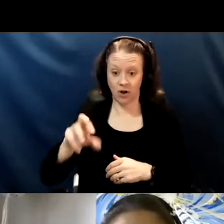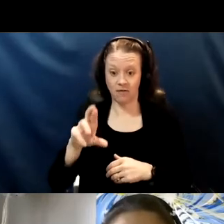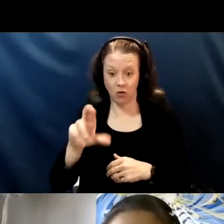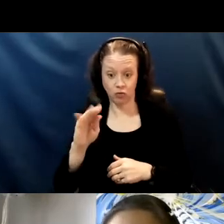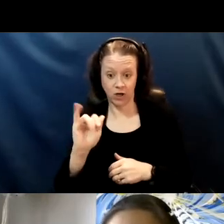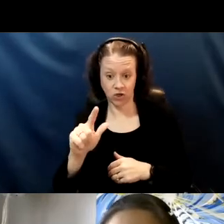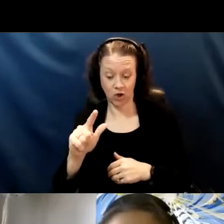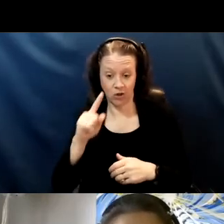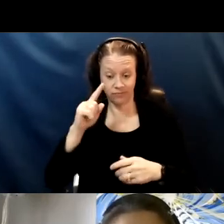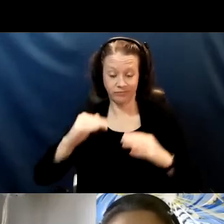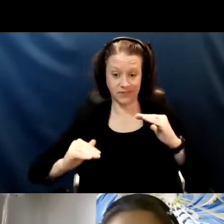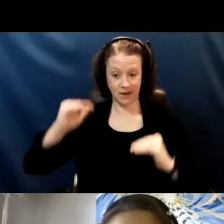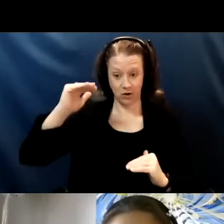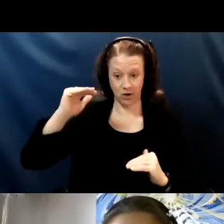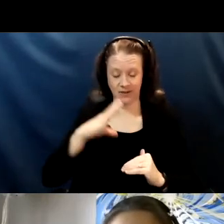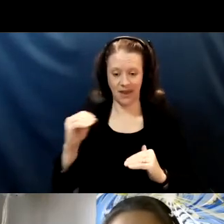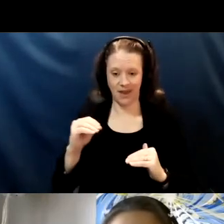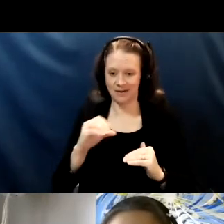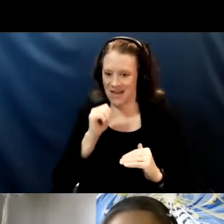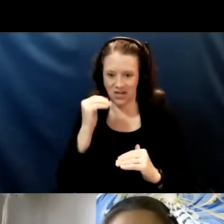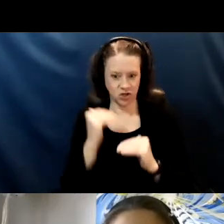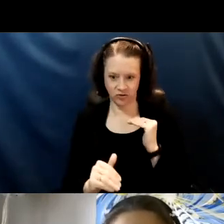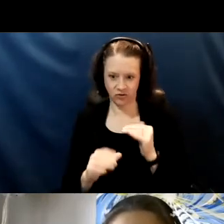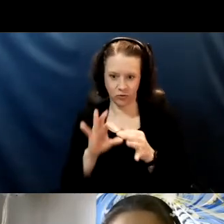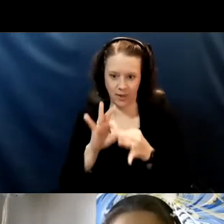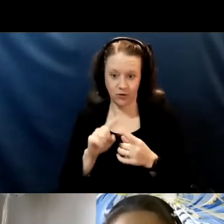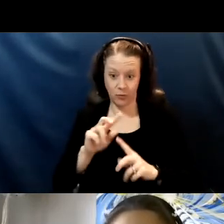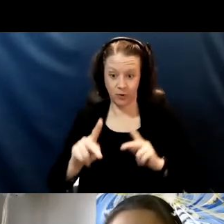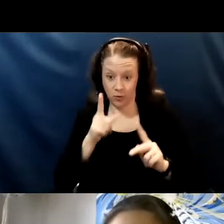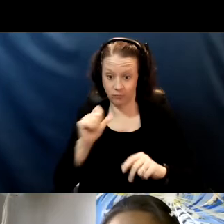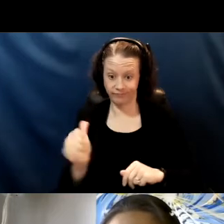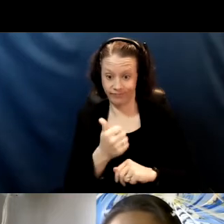towards people with disabilities and actively working to correct that.